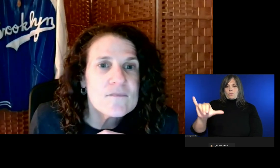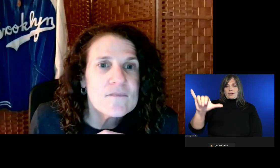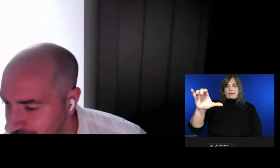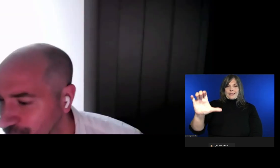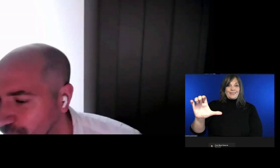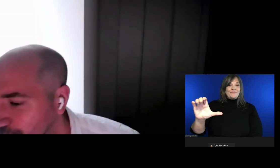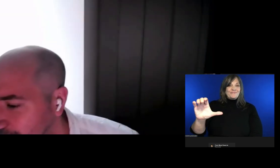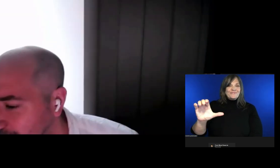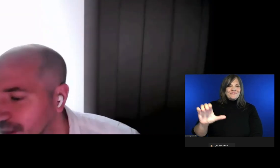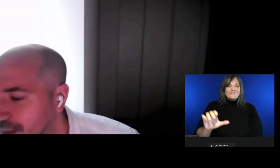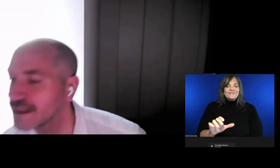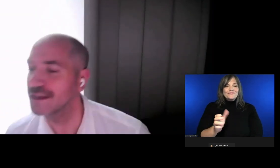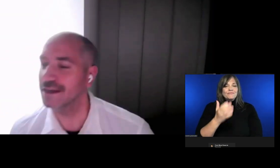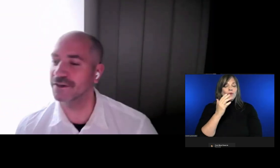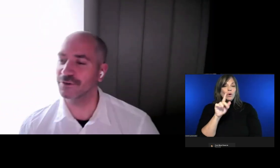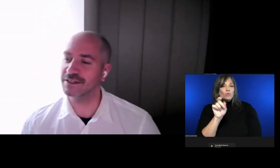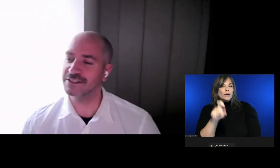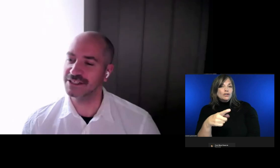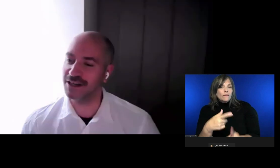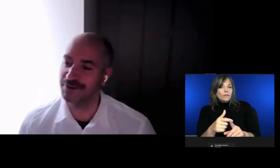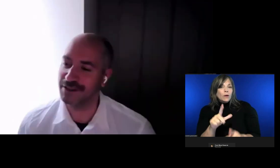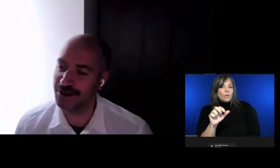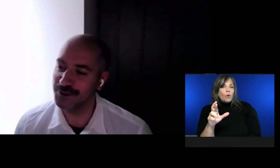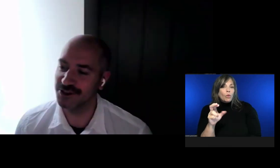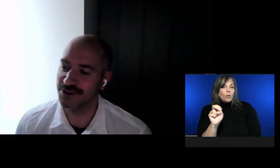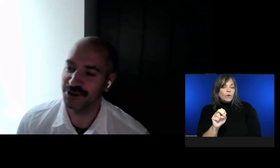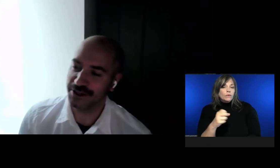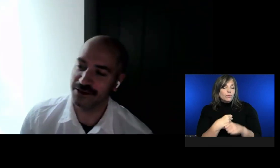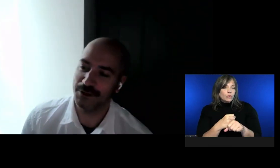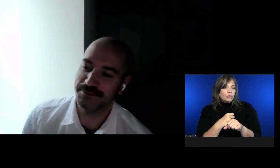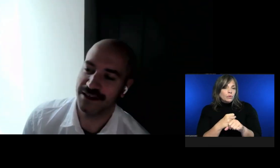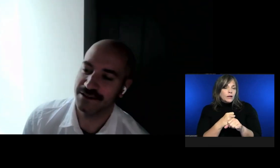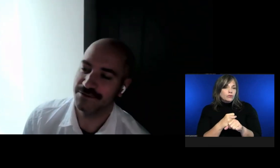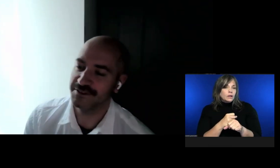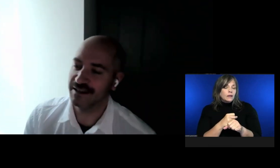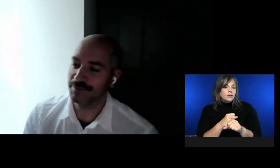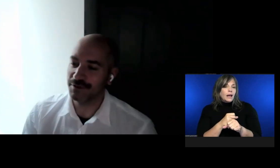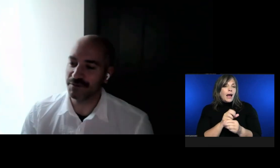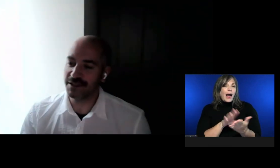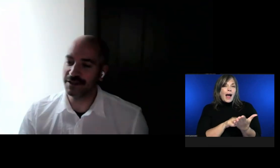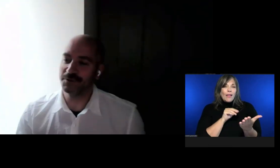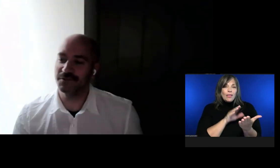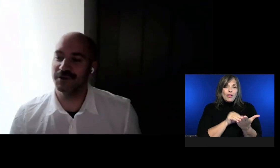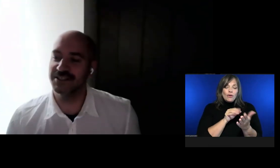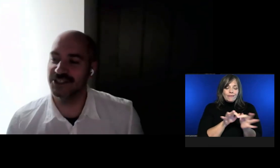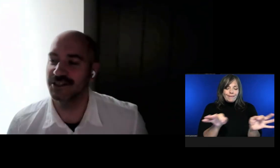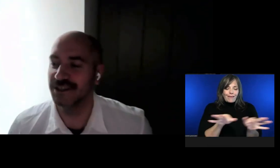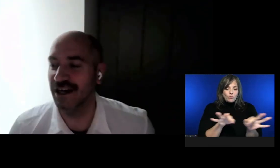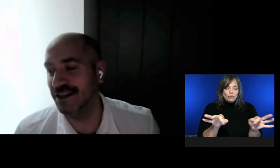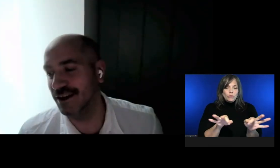Question from Lauren. In the creation of a language learning website, for example, a video with French dialogue,